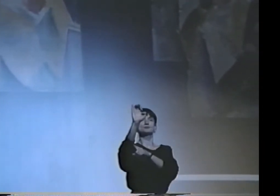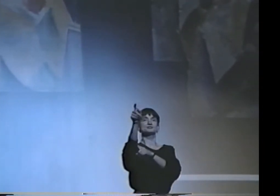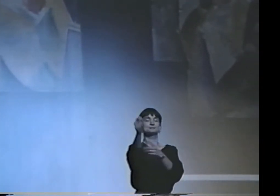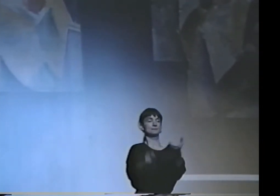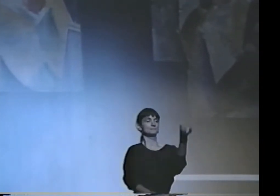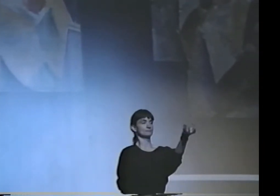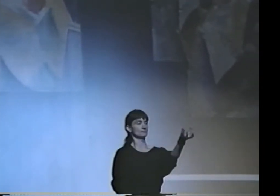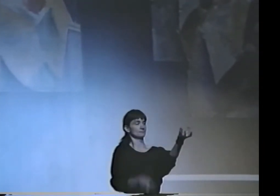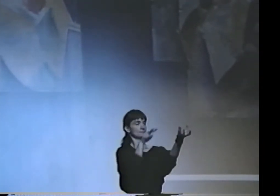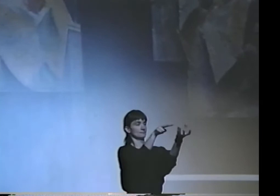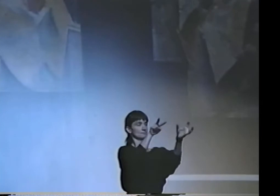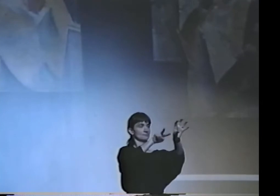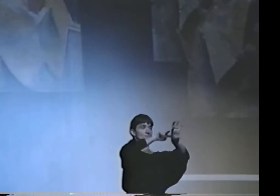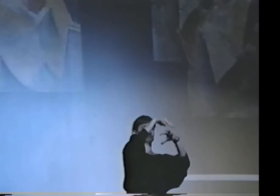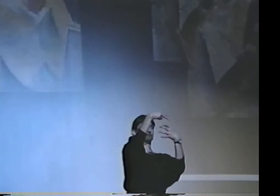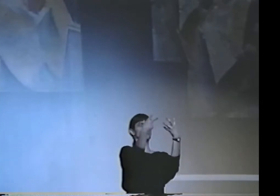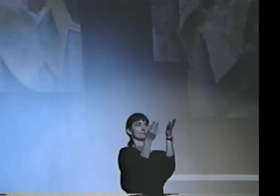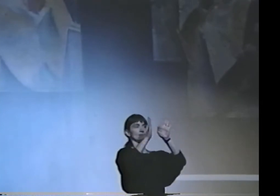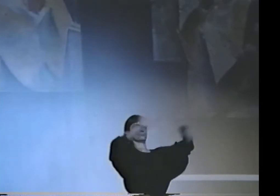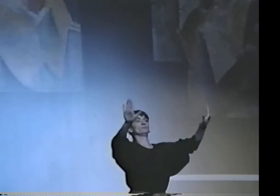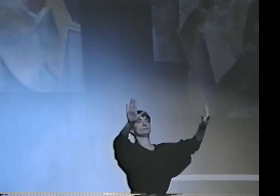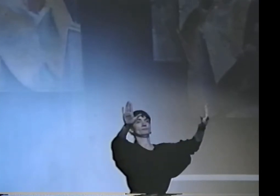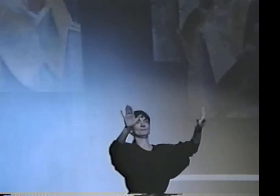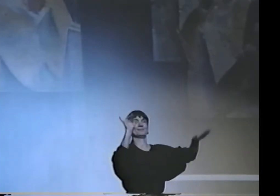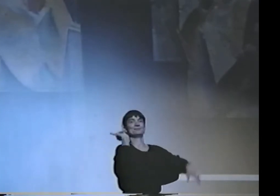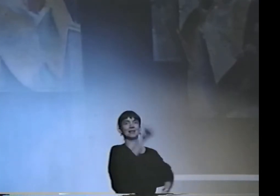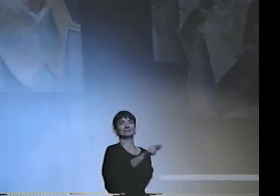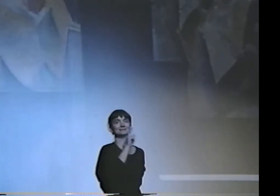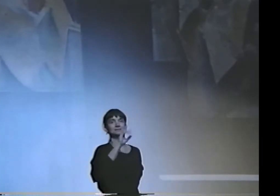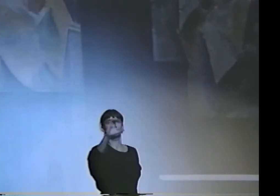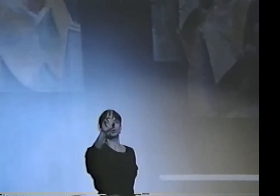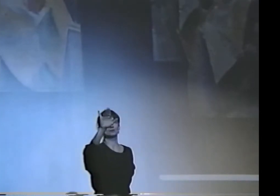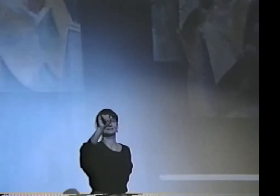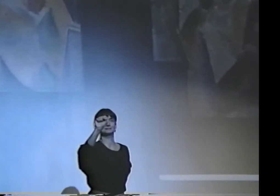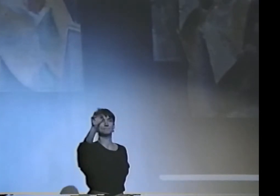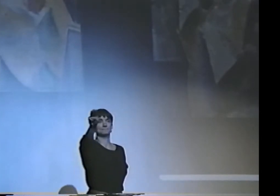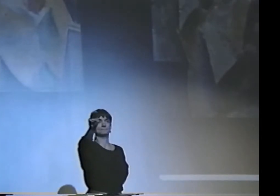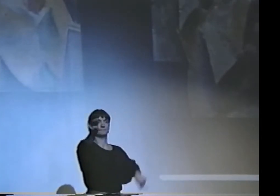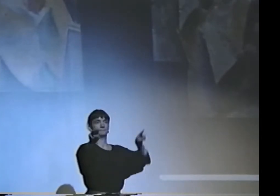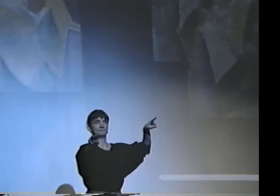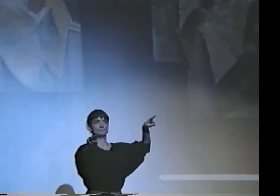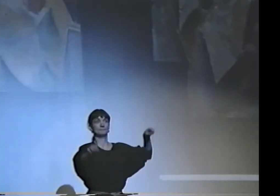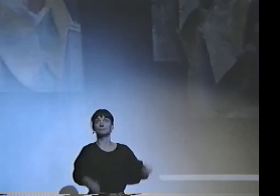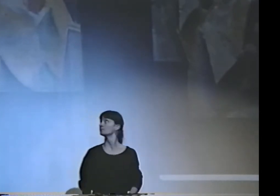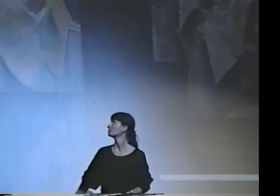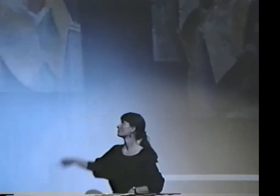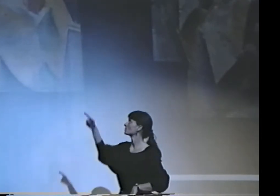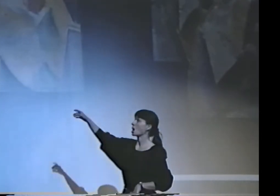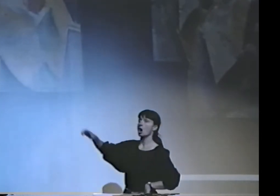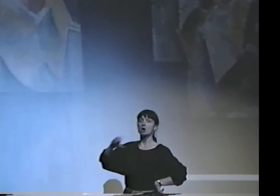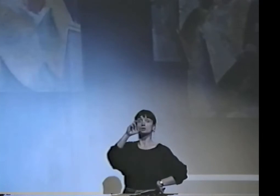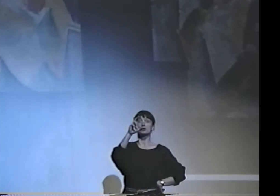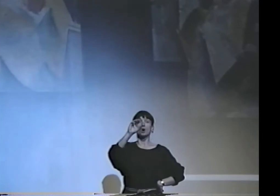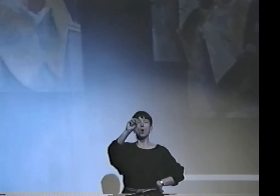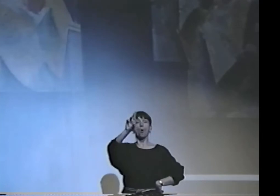CUBISM FOCUSES ON ONE OBJECT, TAKES ALL THE PERSPECTIVES OF IT, AND FLATTENS IT OUT.